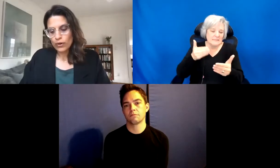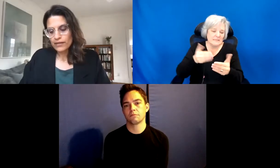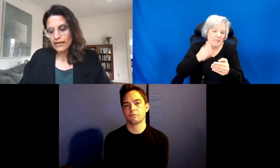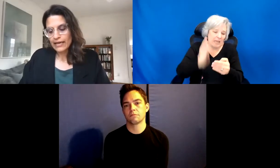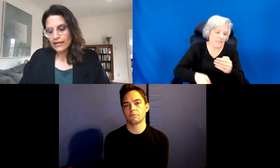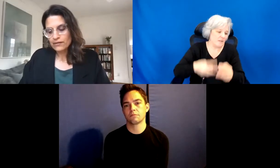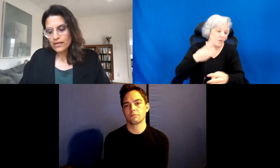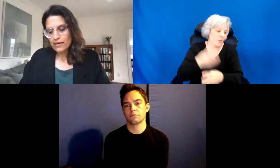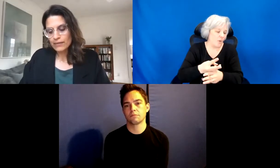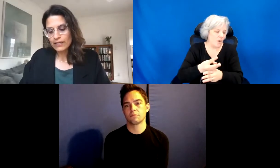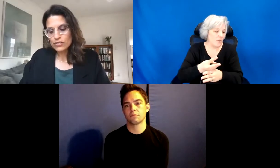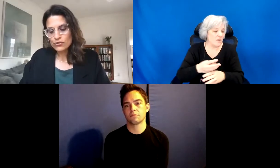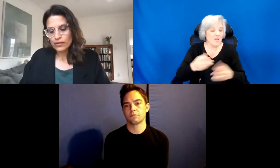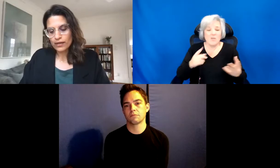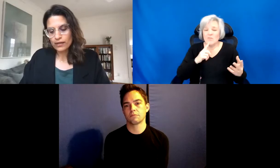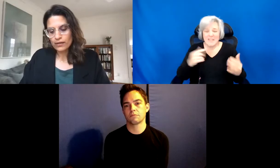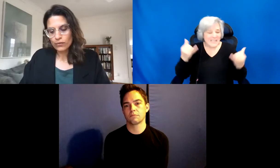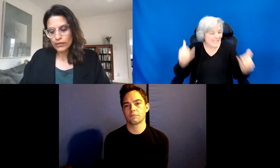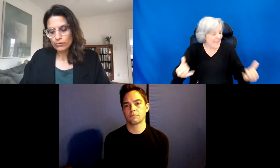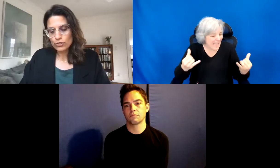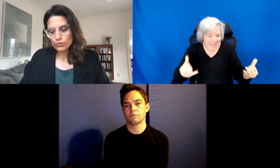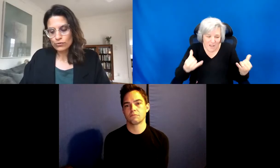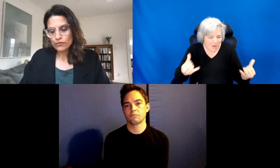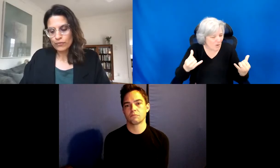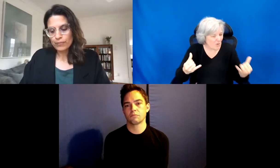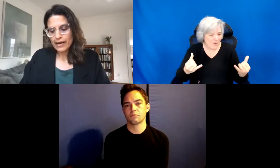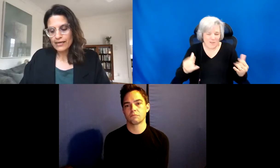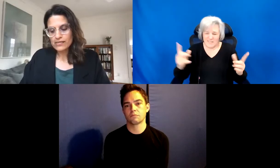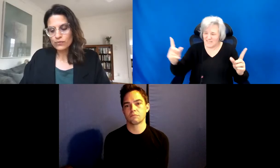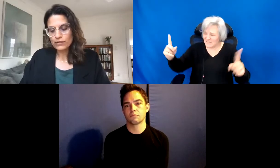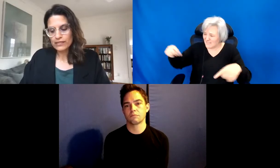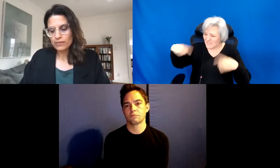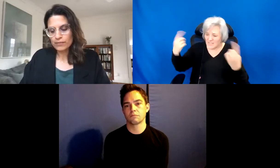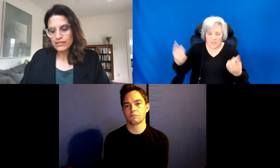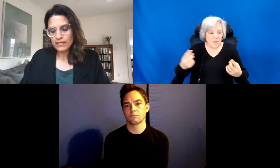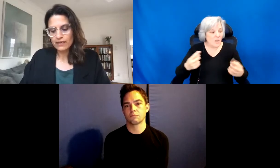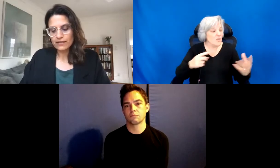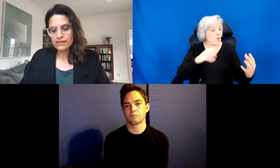More than any other time in history, what you choose from the past will need to be meticulously